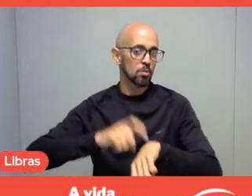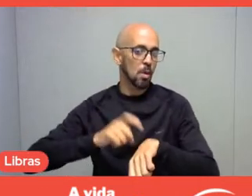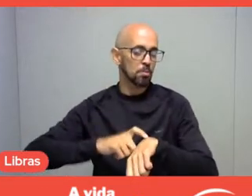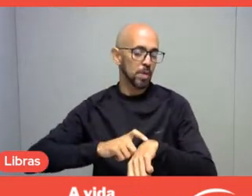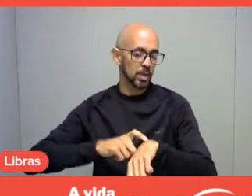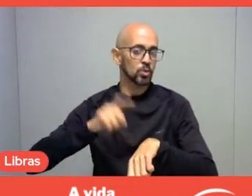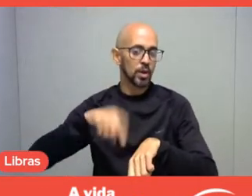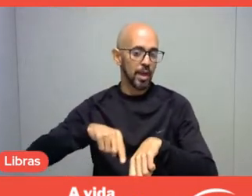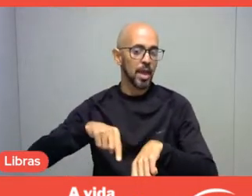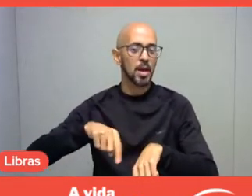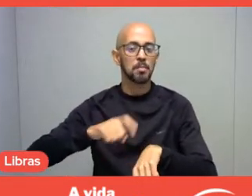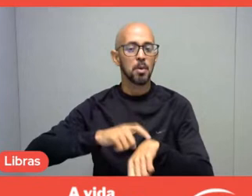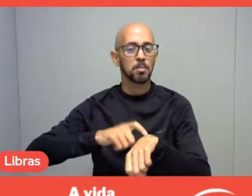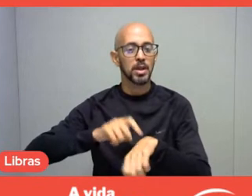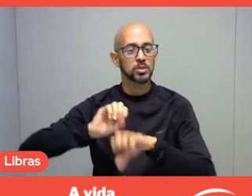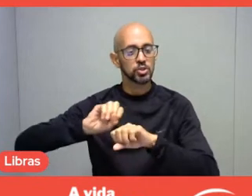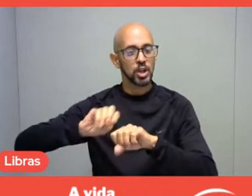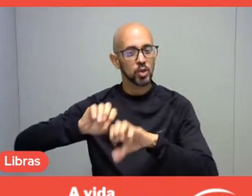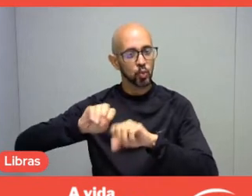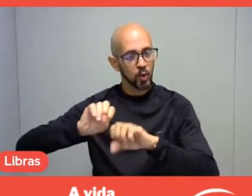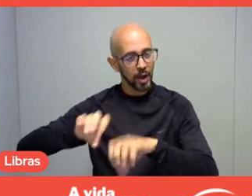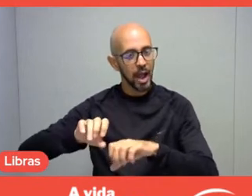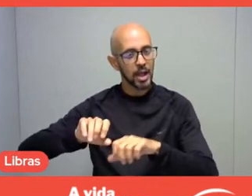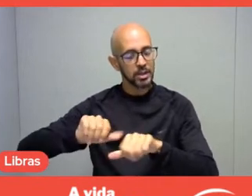to transform individuals.